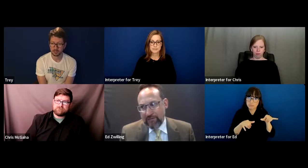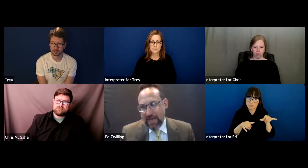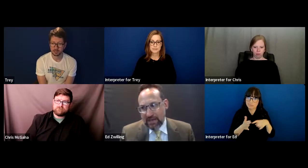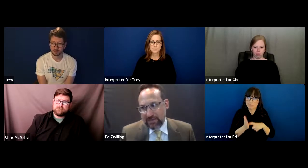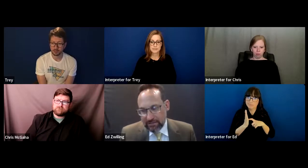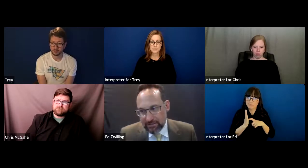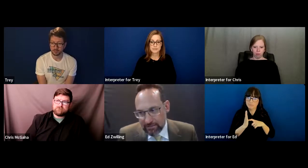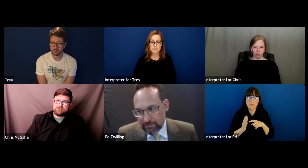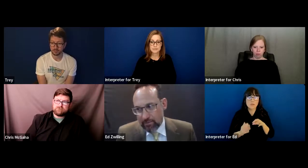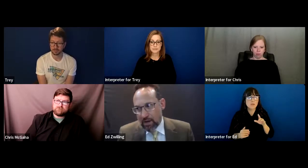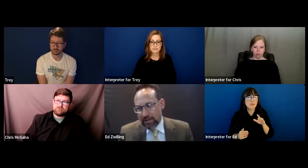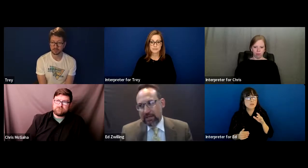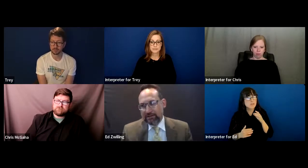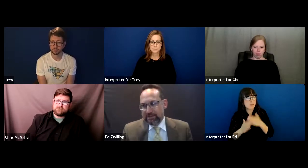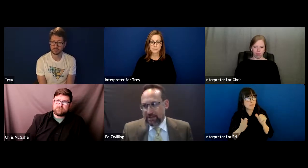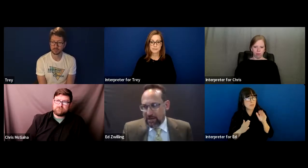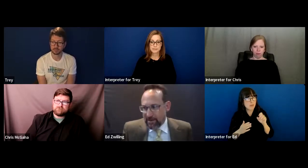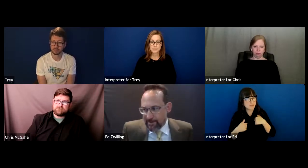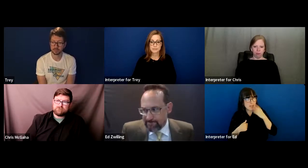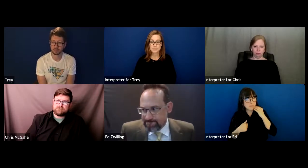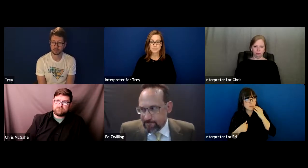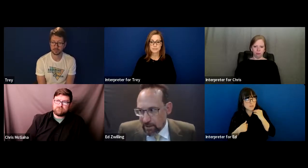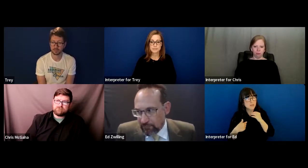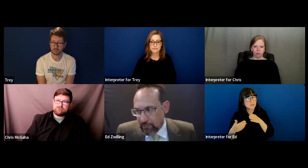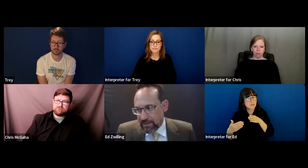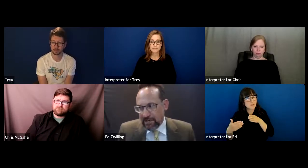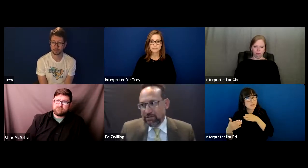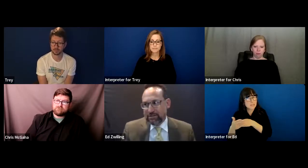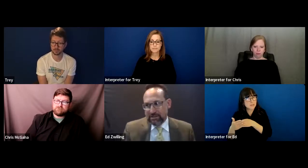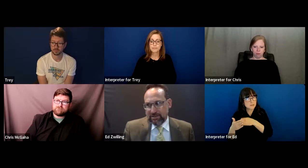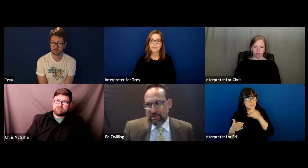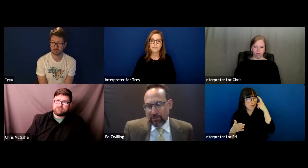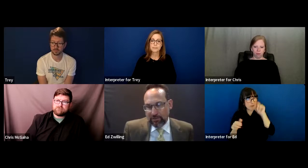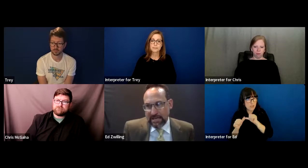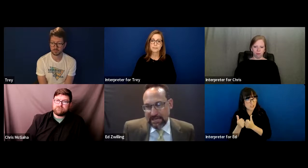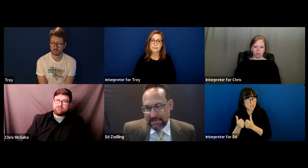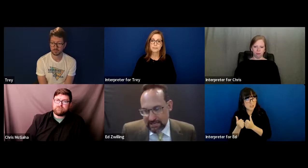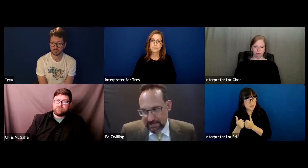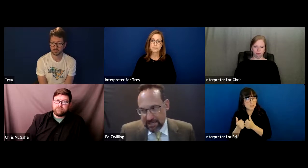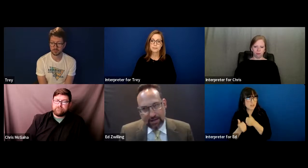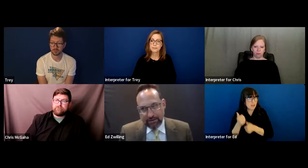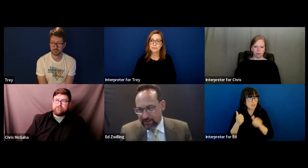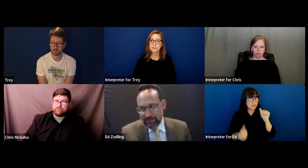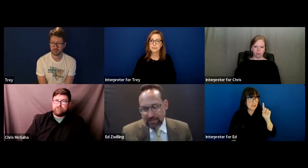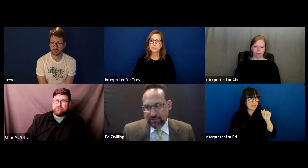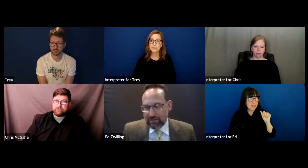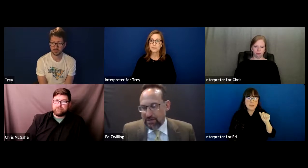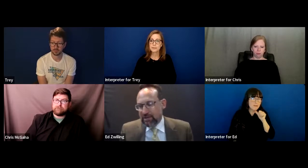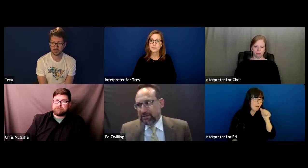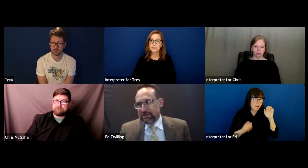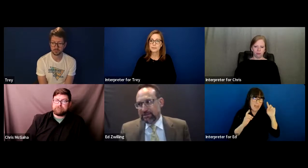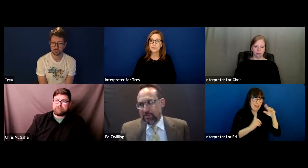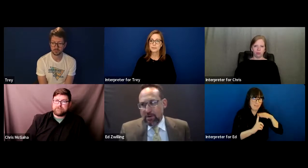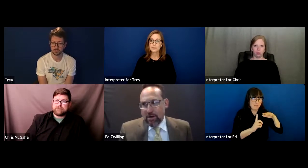I've had cases against government agencies under the ADA now, not in the education system,